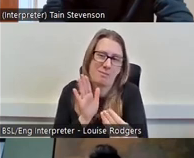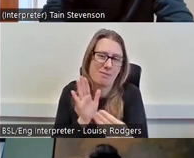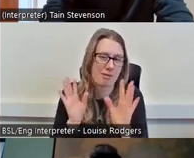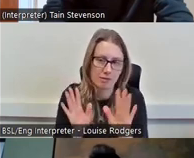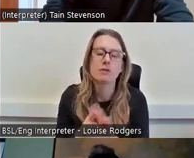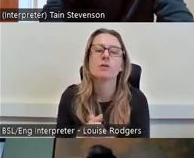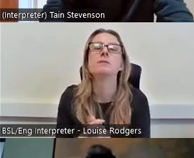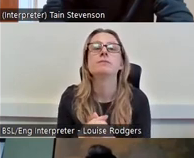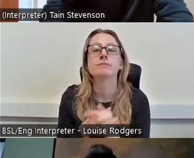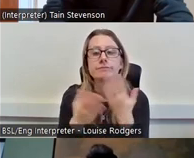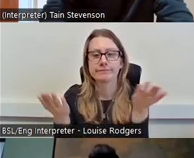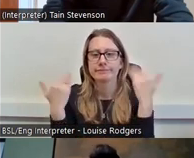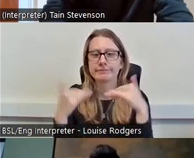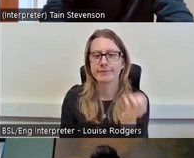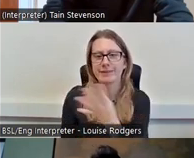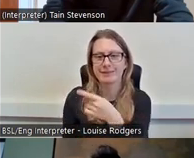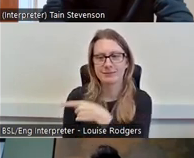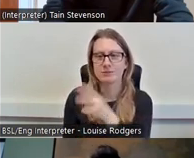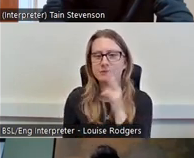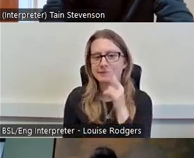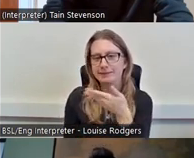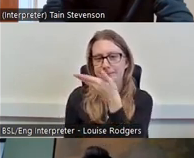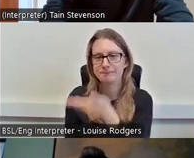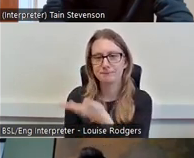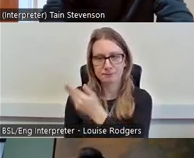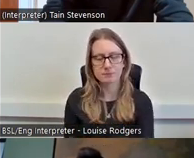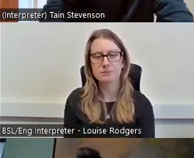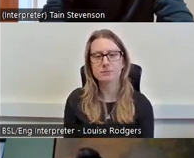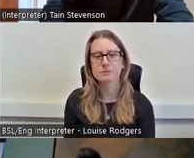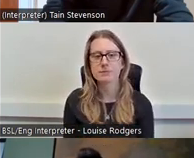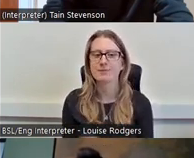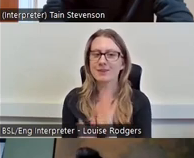on to the next slide, what we're going to do is we've helpfully kept our list of barriers